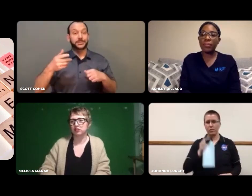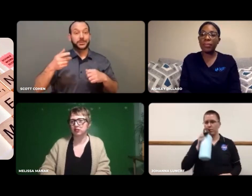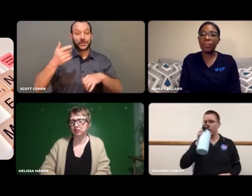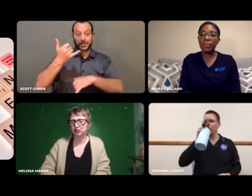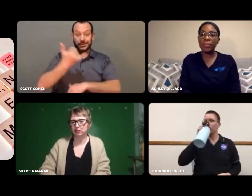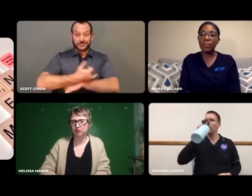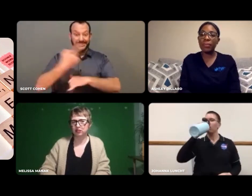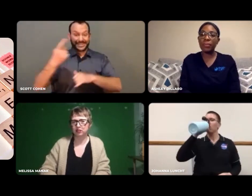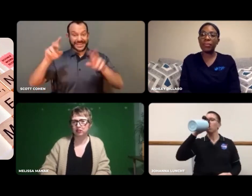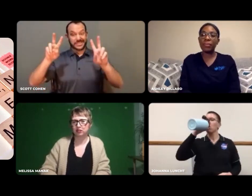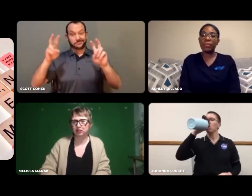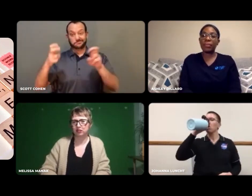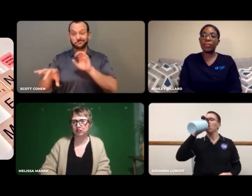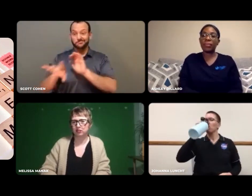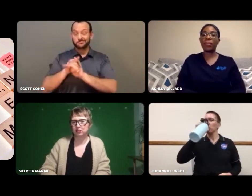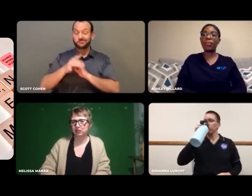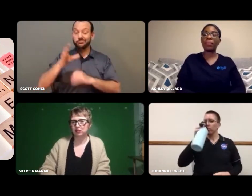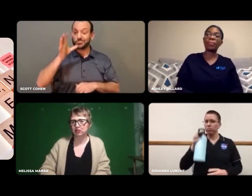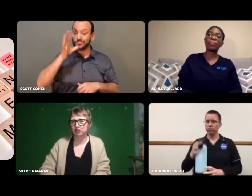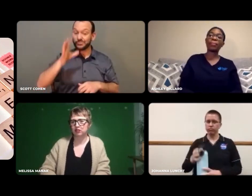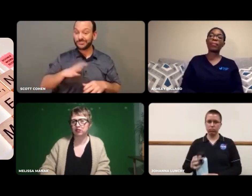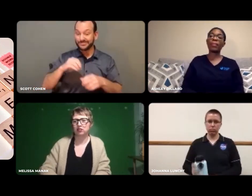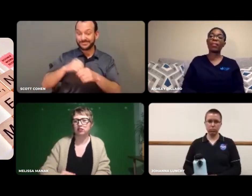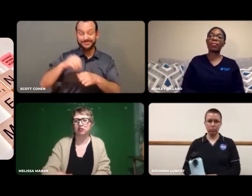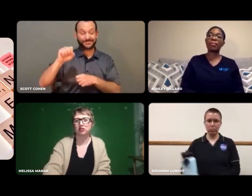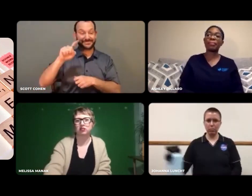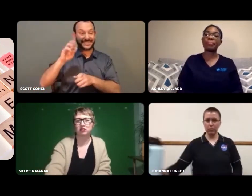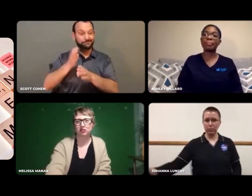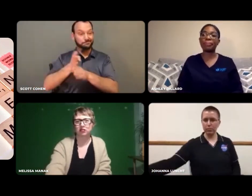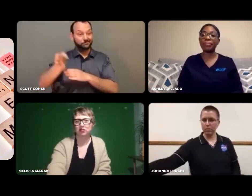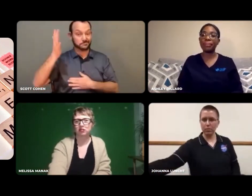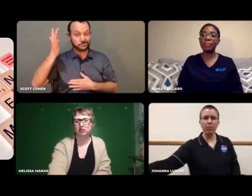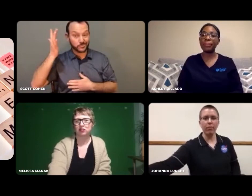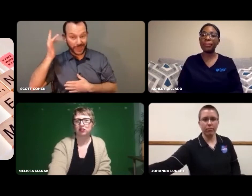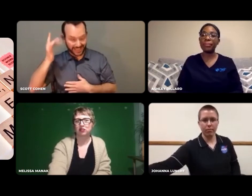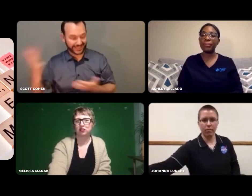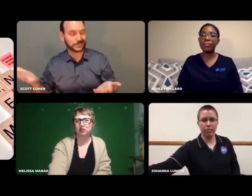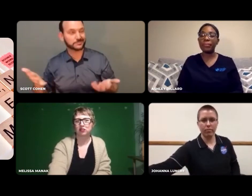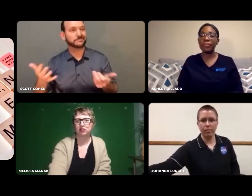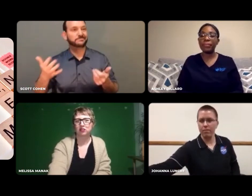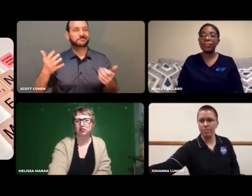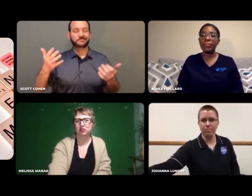Today's topic is D/HH Women in STEM. Why did we choose this topic?